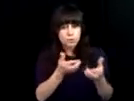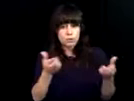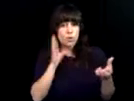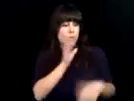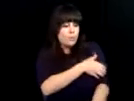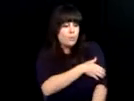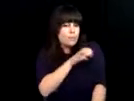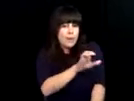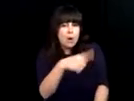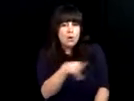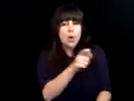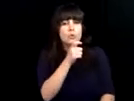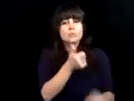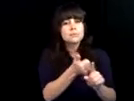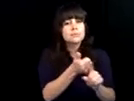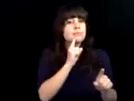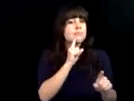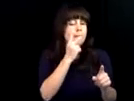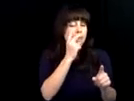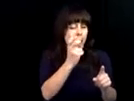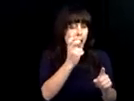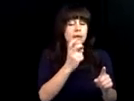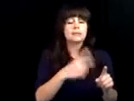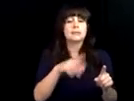and support services. Dbvi's